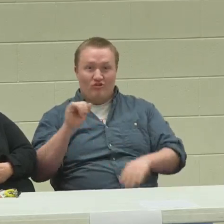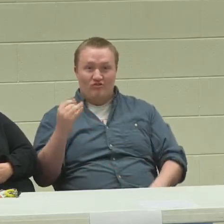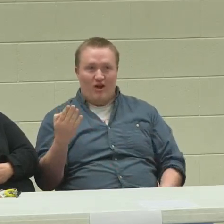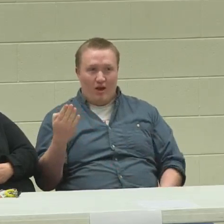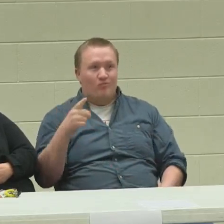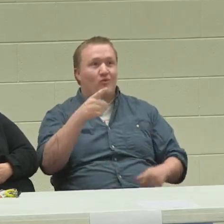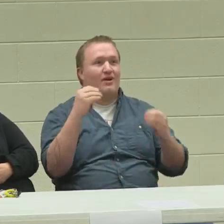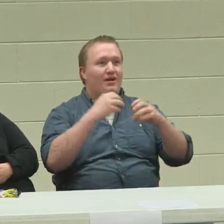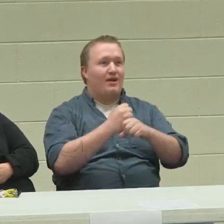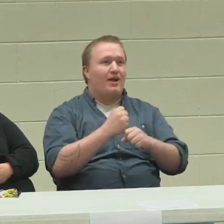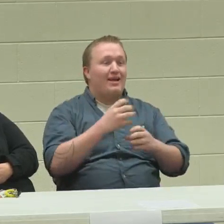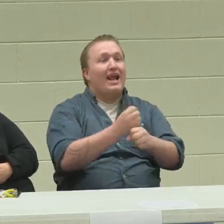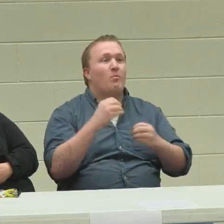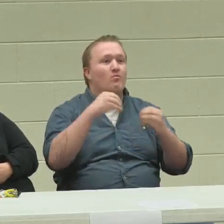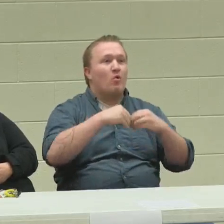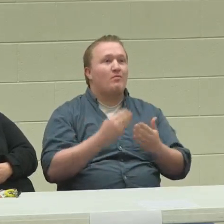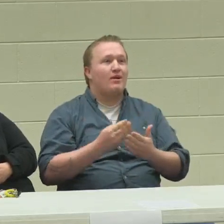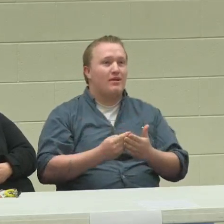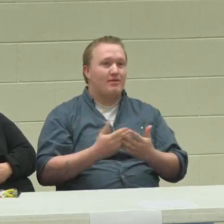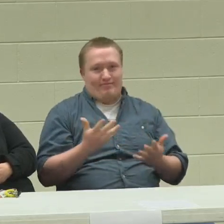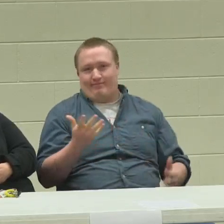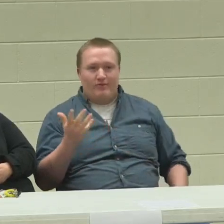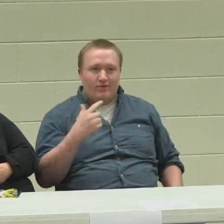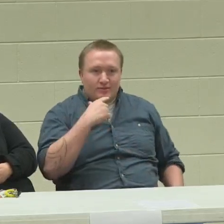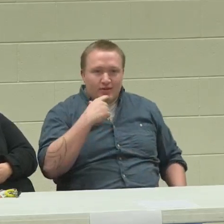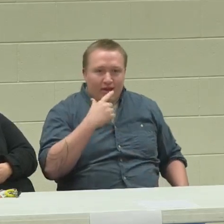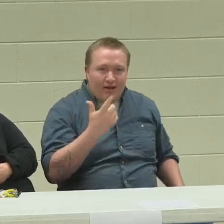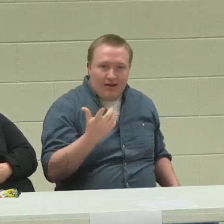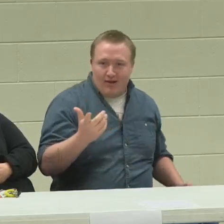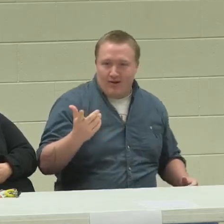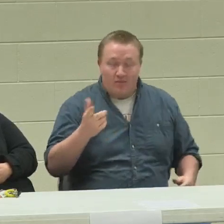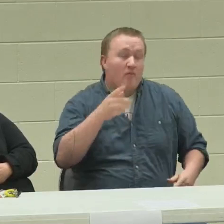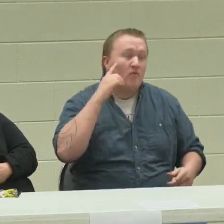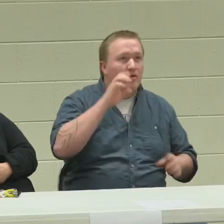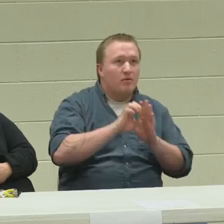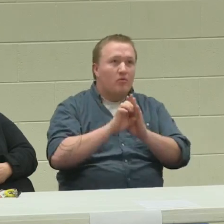and if you want to get more money you have